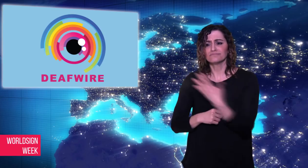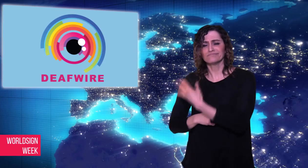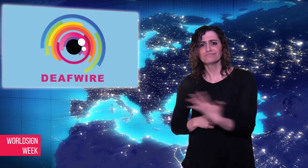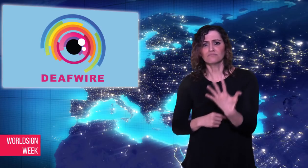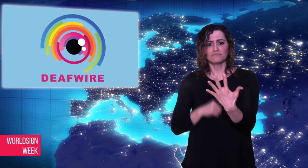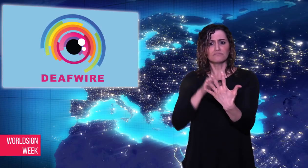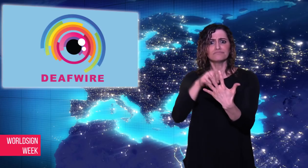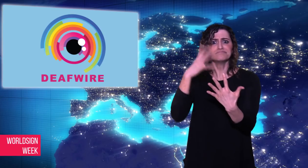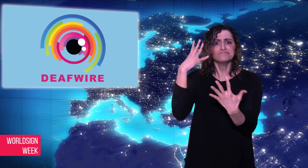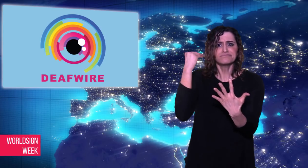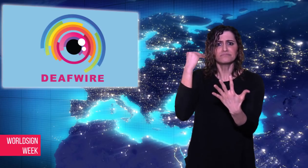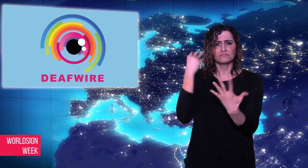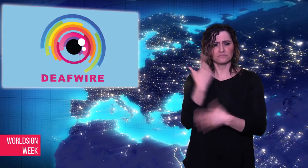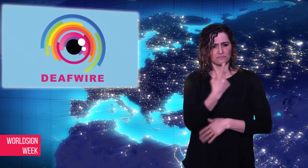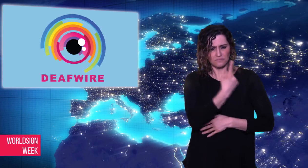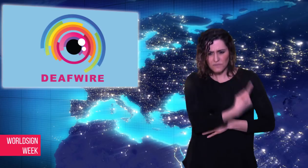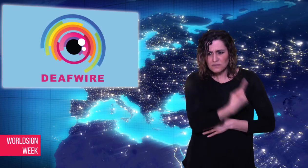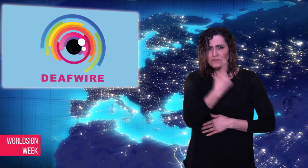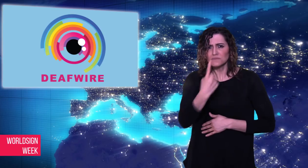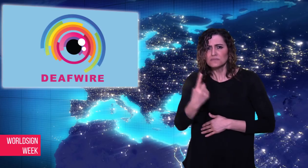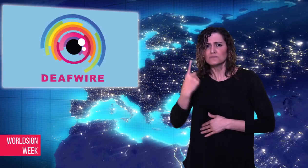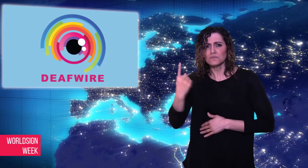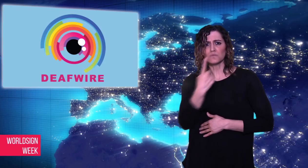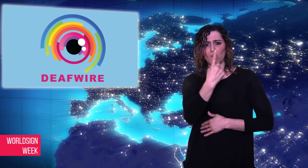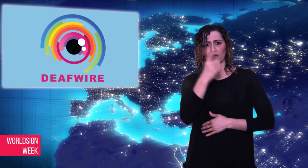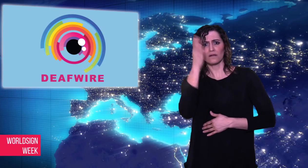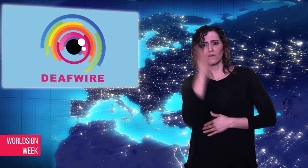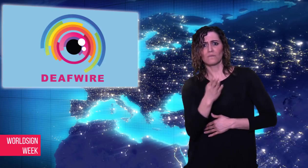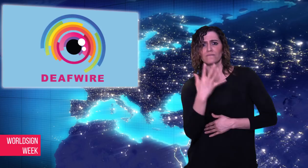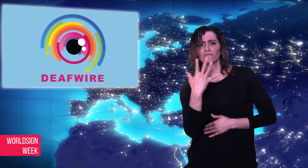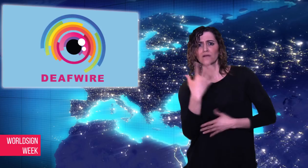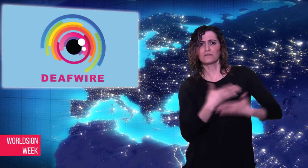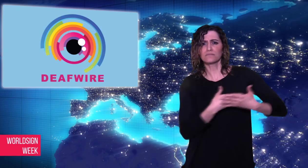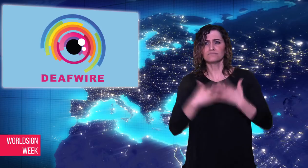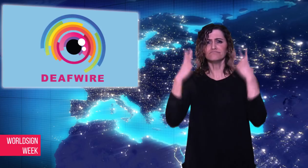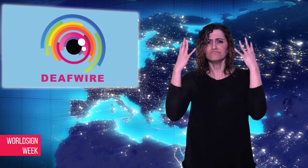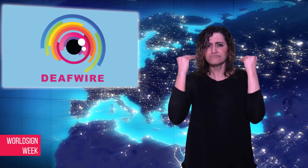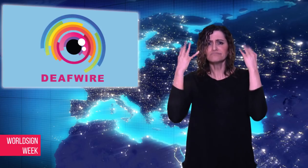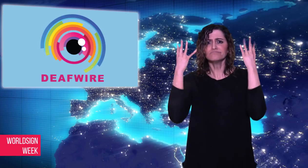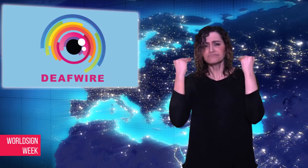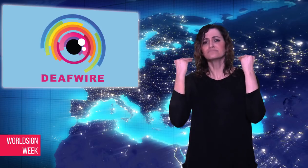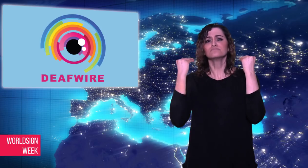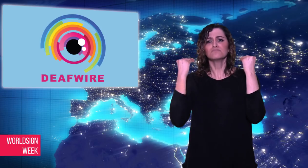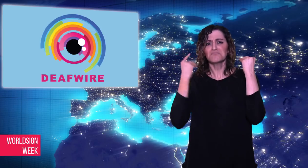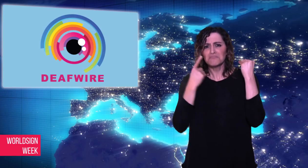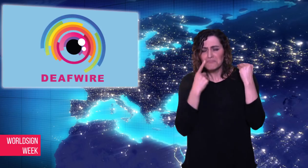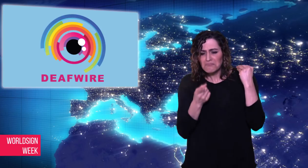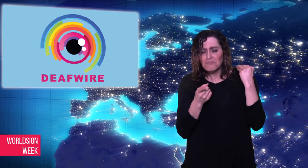vertigo, tinnitus or pressure in one or